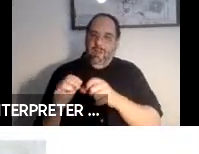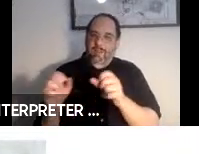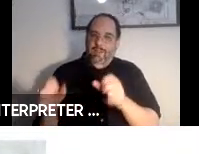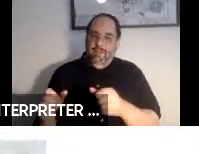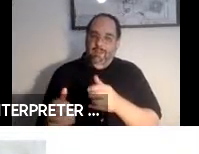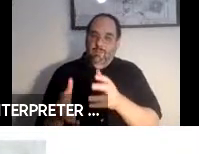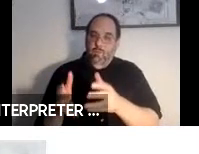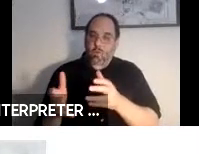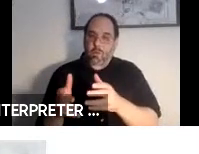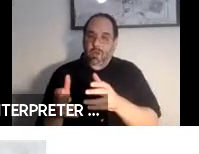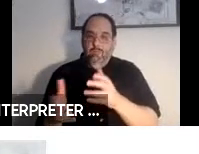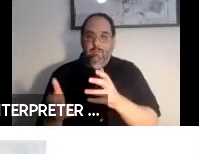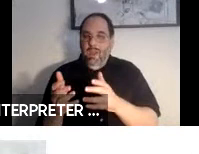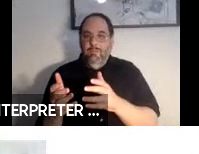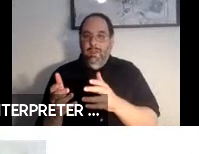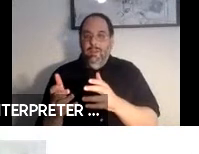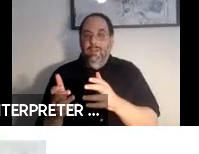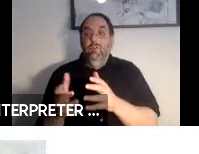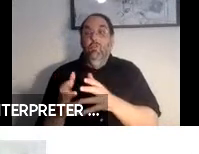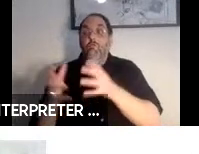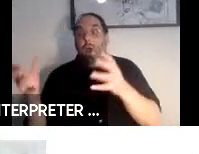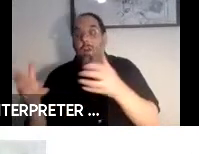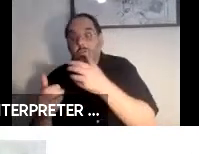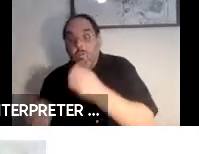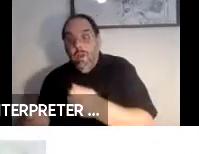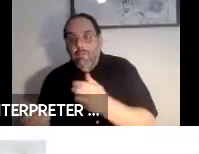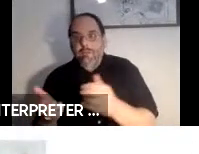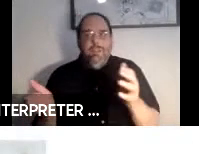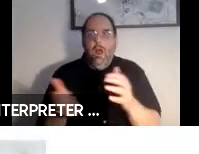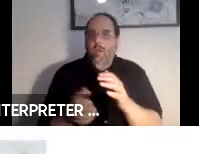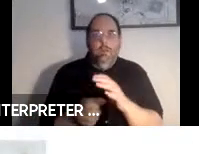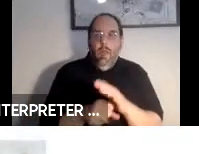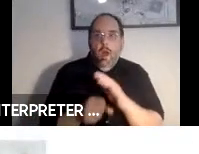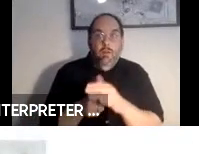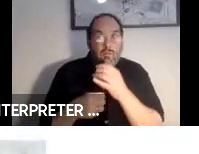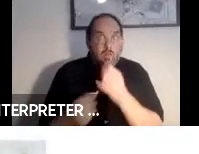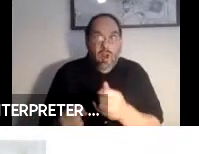So you might have too little trust or too much trust. And this can cause all sorts of problems.